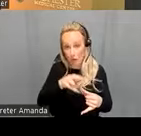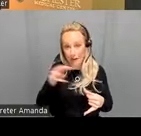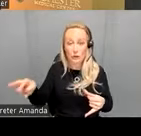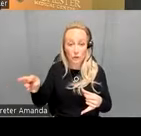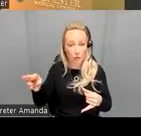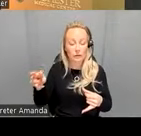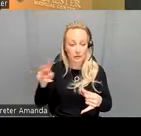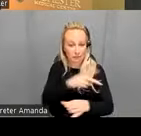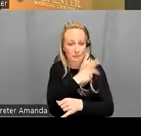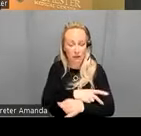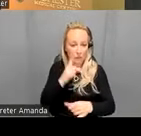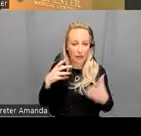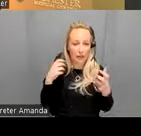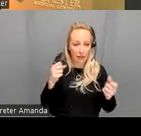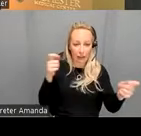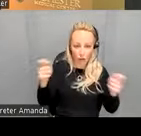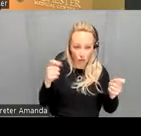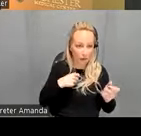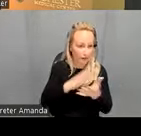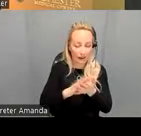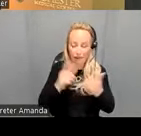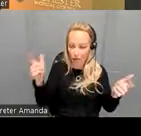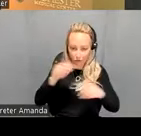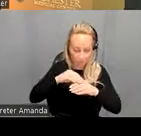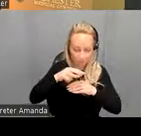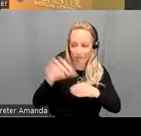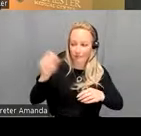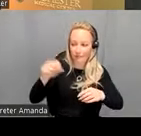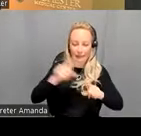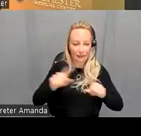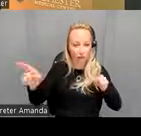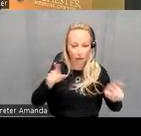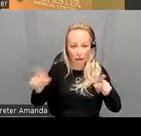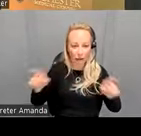controls and once again we get a nice large effect differentiating the psychosis patients compared to